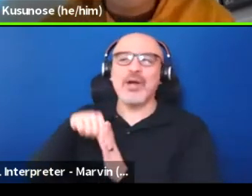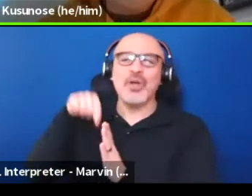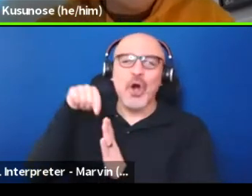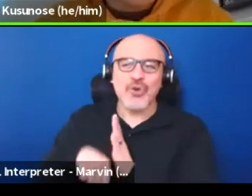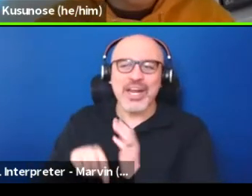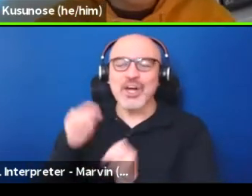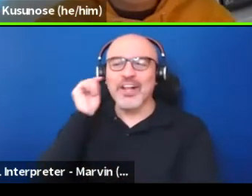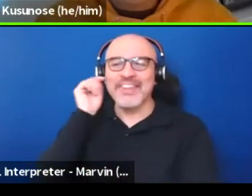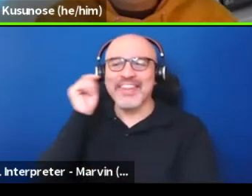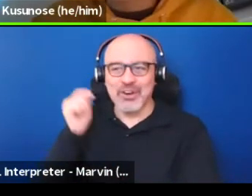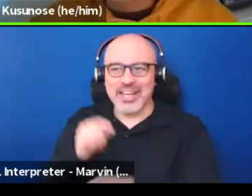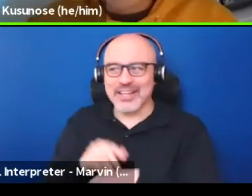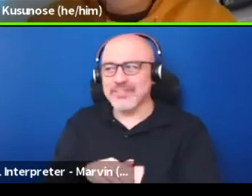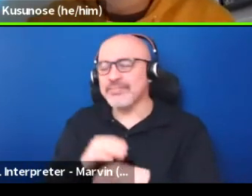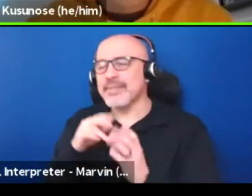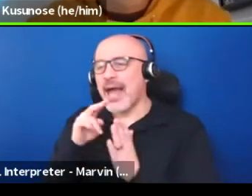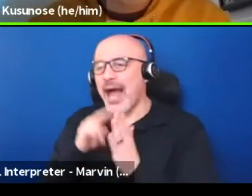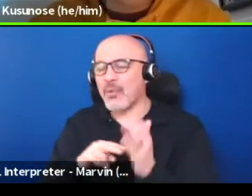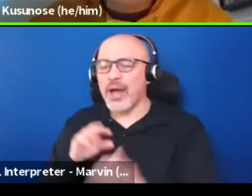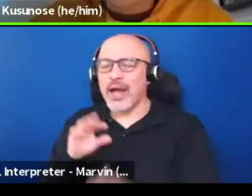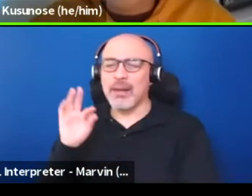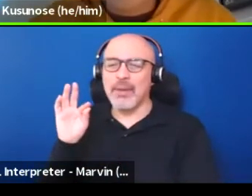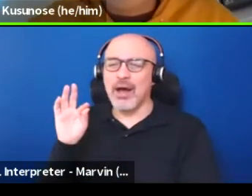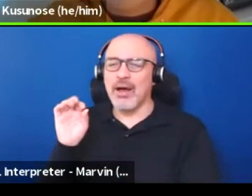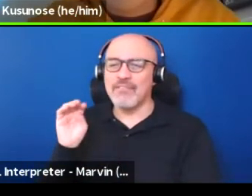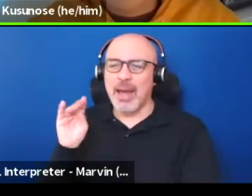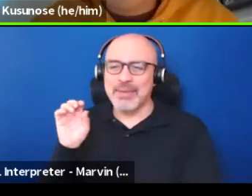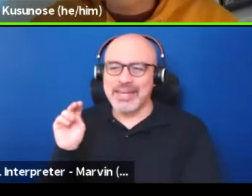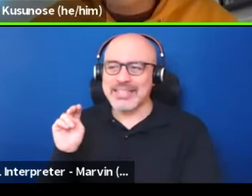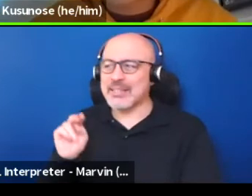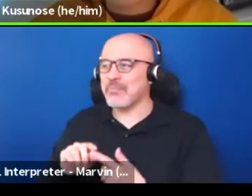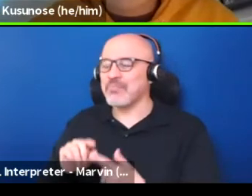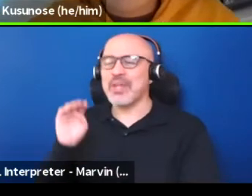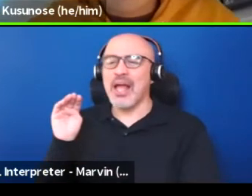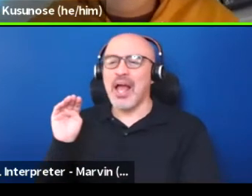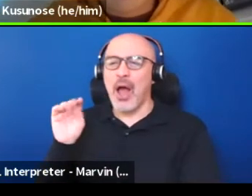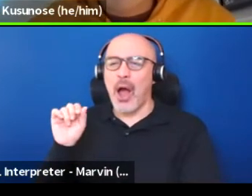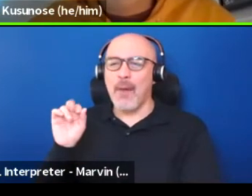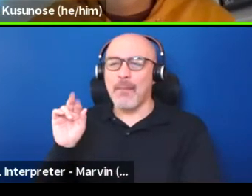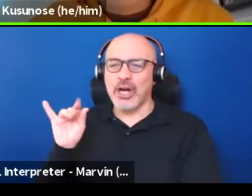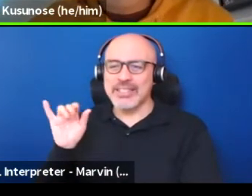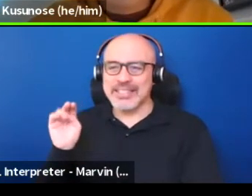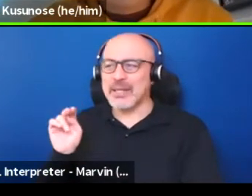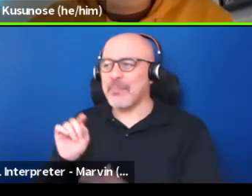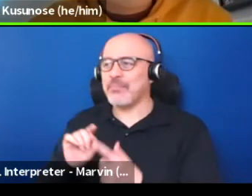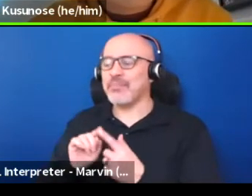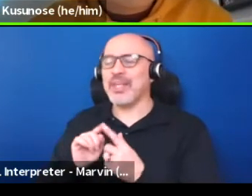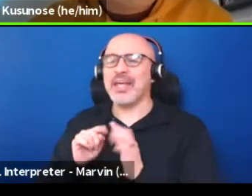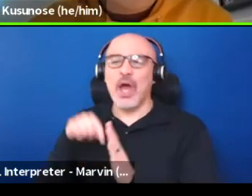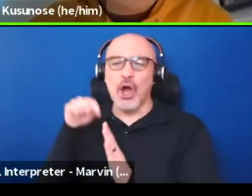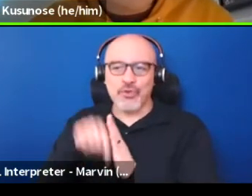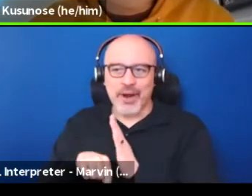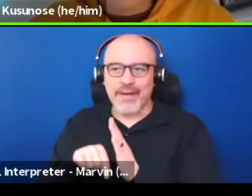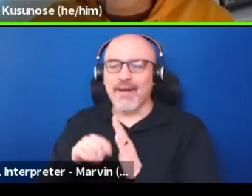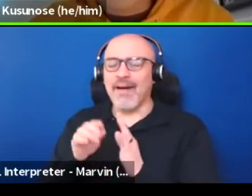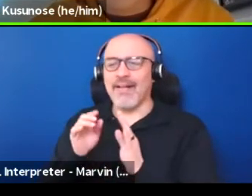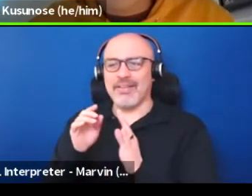So, I've read stuff about feminist theory, Marxist theory, critical race theory. And you can look at pieces of literature,